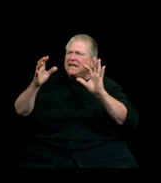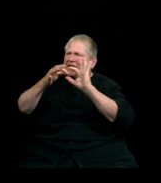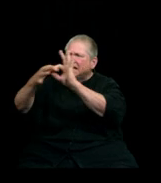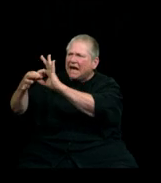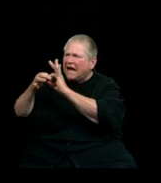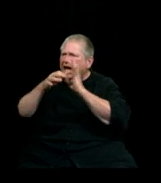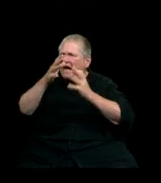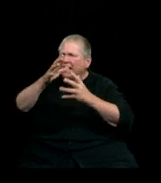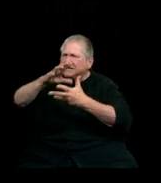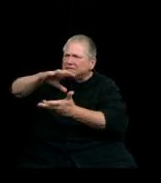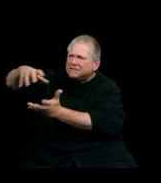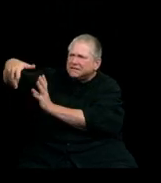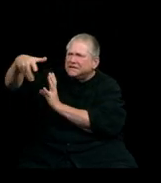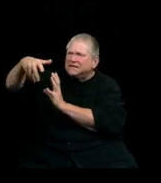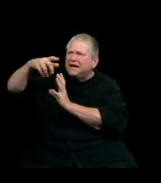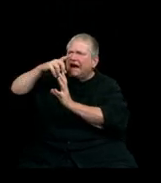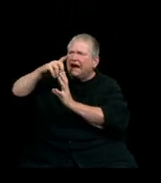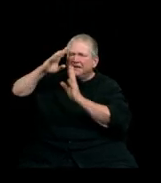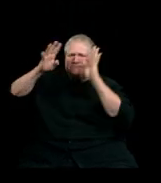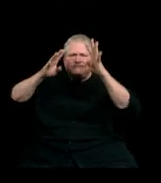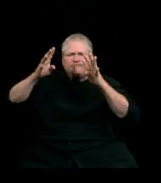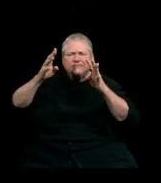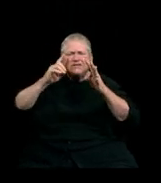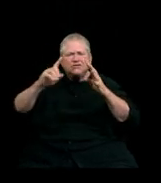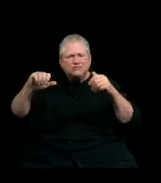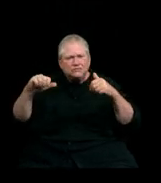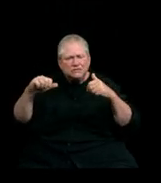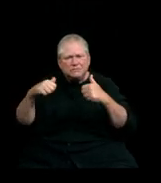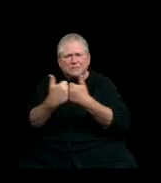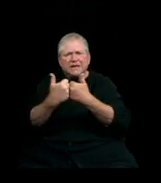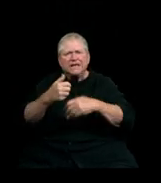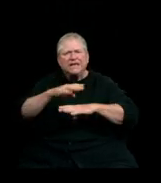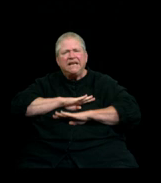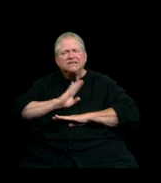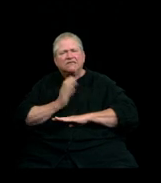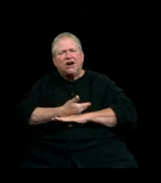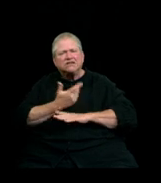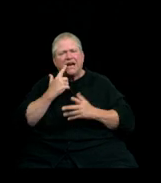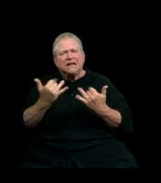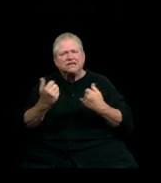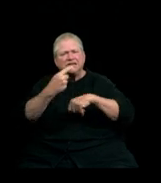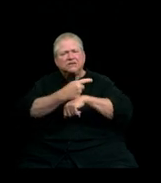to address our world's most challenging needs, problems, and questions. No matter where you go